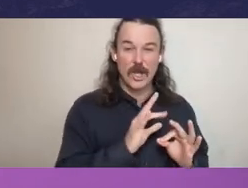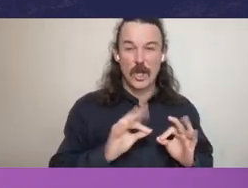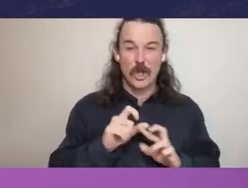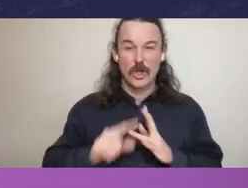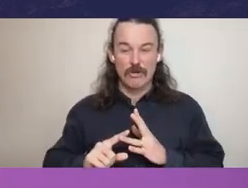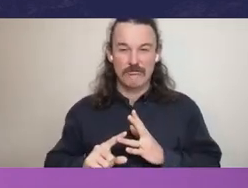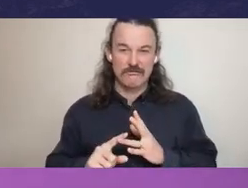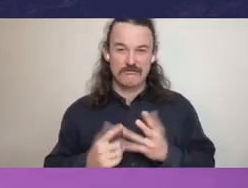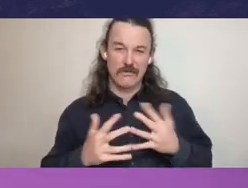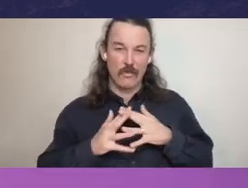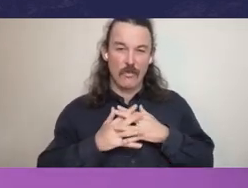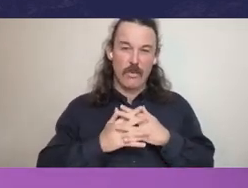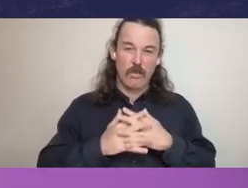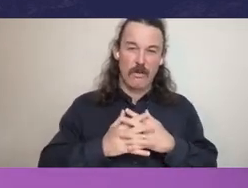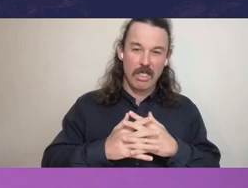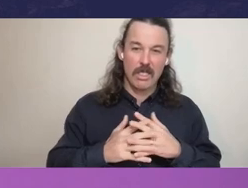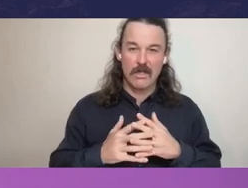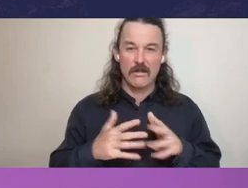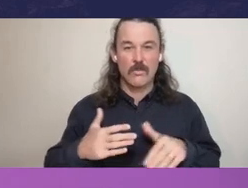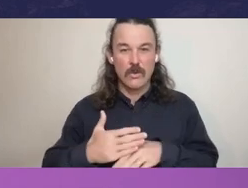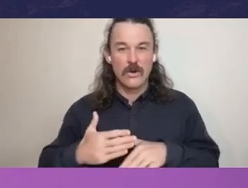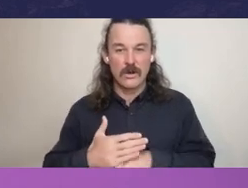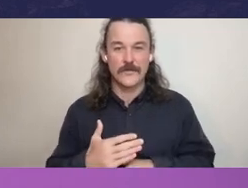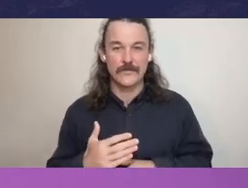I think that there's a danger also that overly focused on